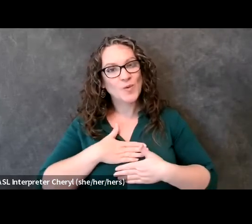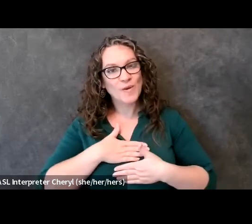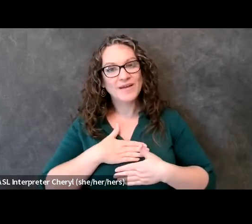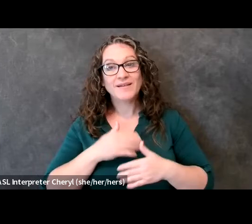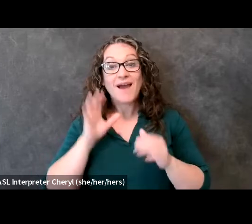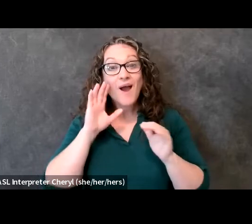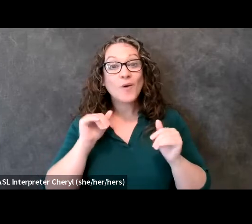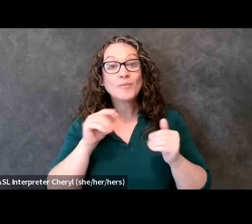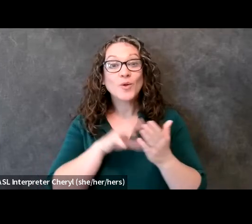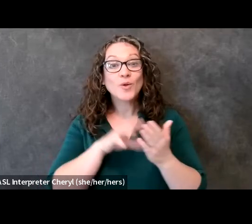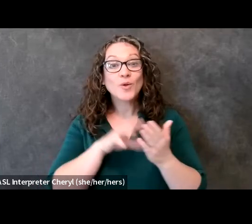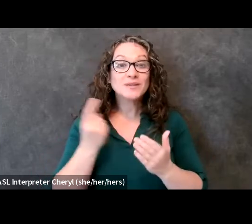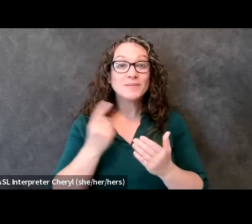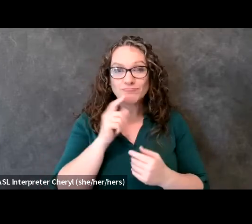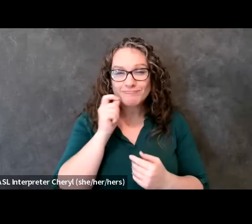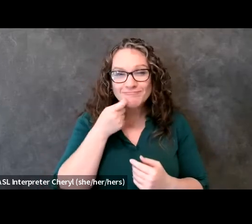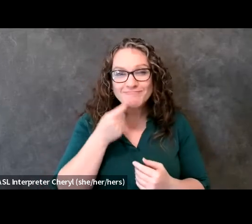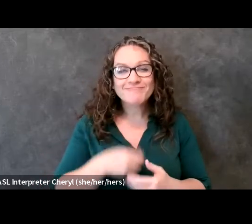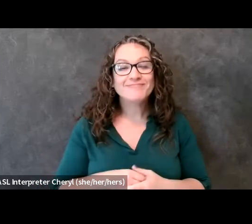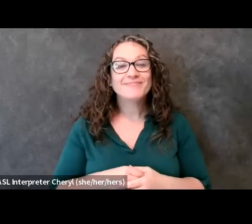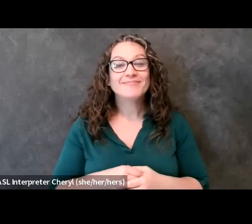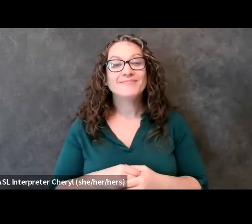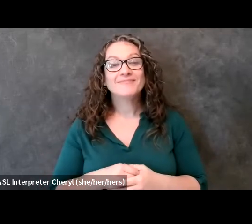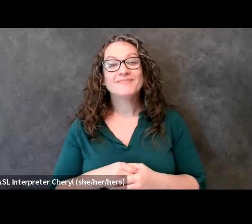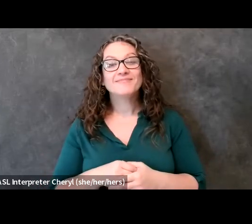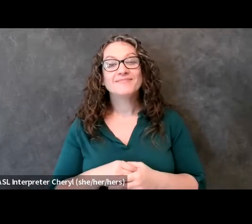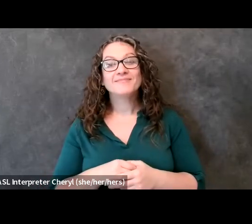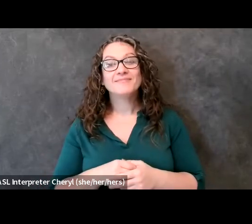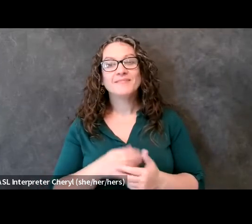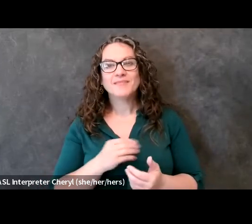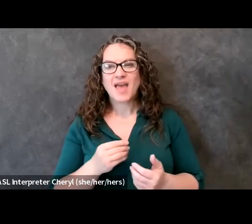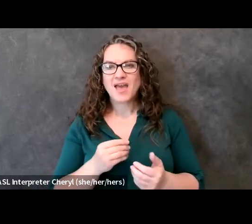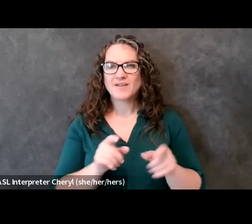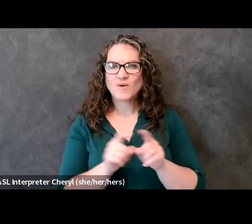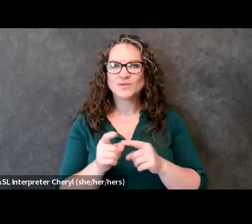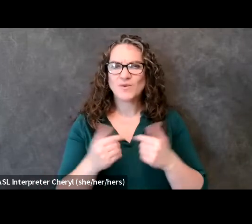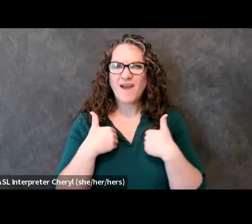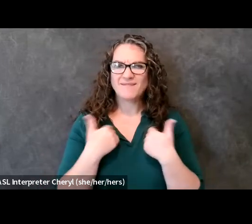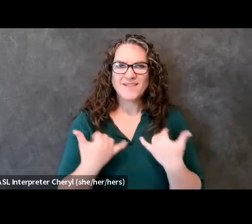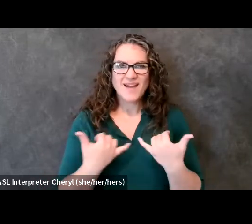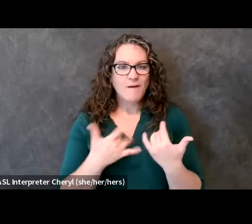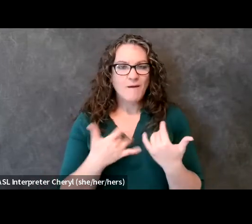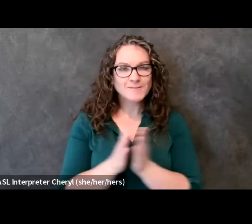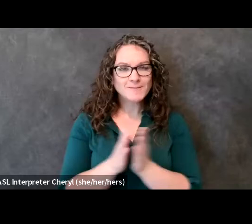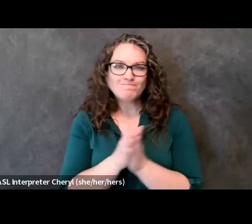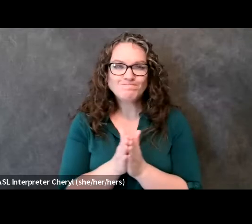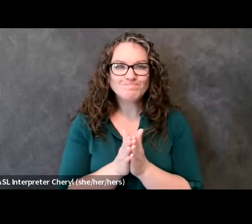some really good knowledge from it and um just a motivation to go out there and make a difference